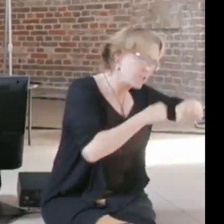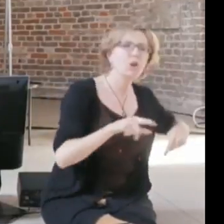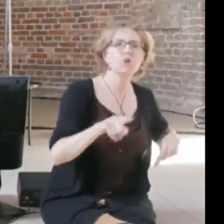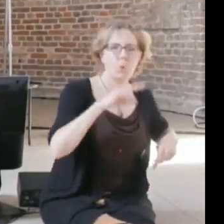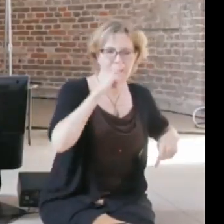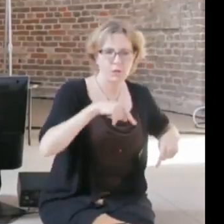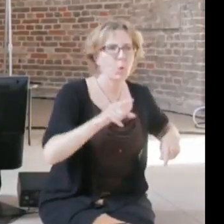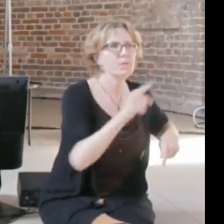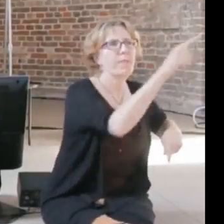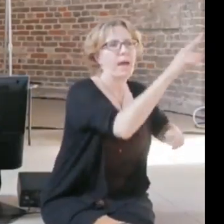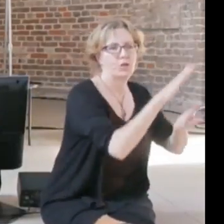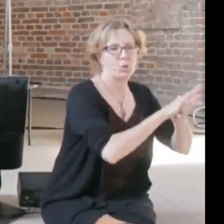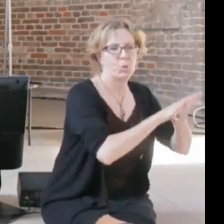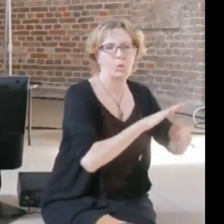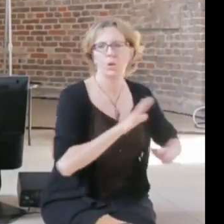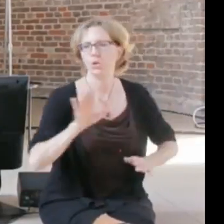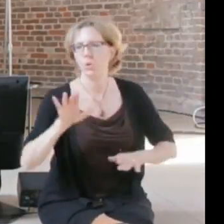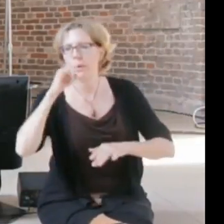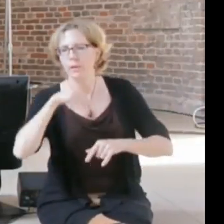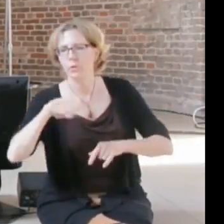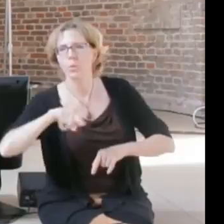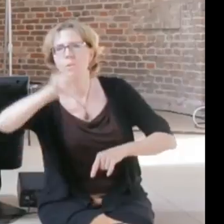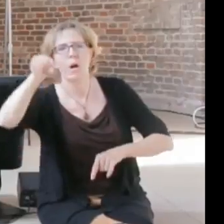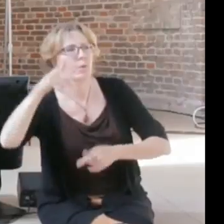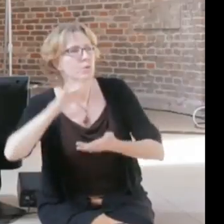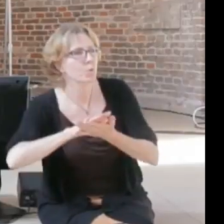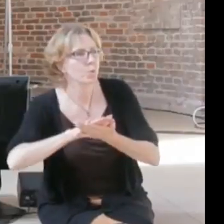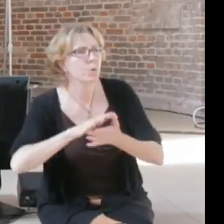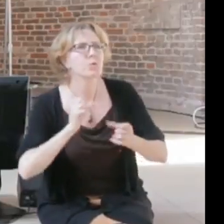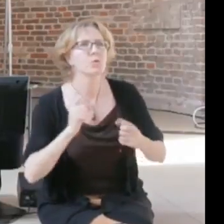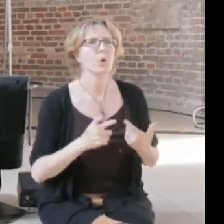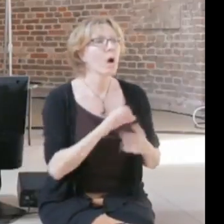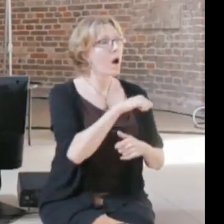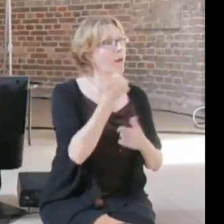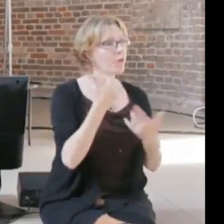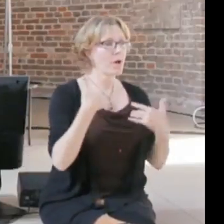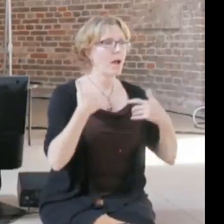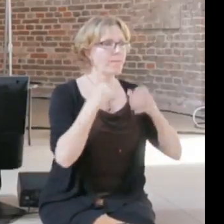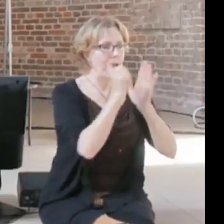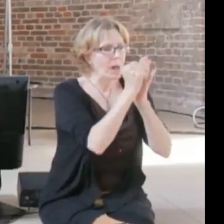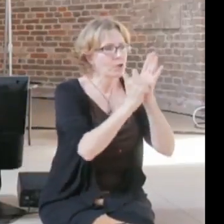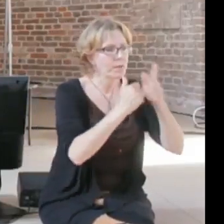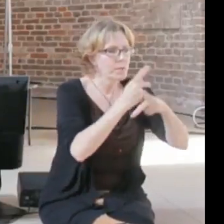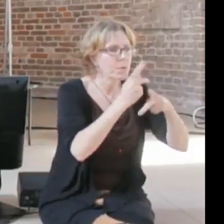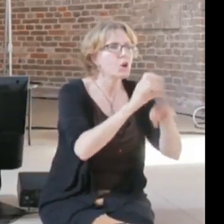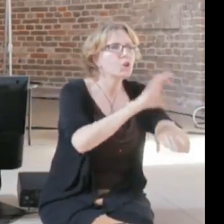the sentence a judge sends you to or releases you from prison is supported by algorithms,